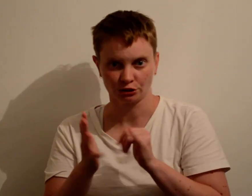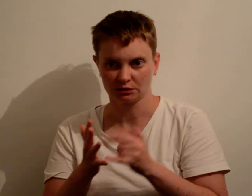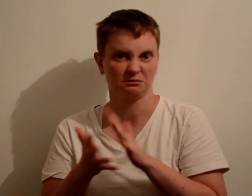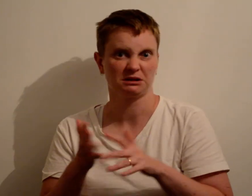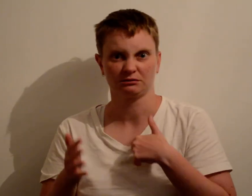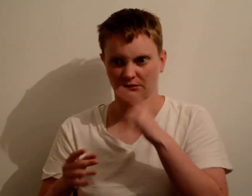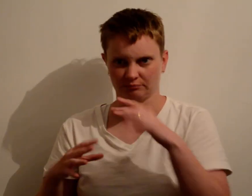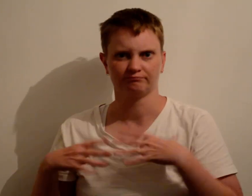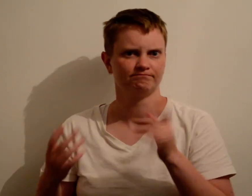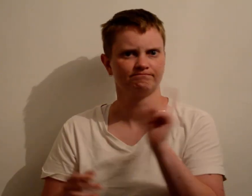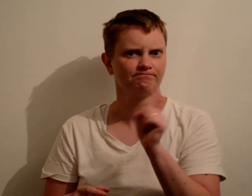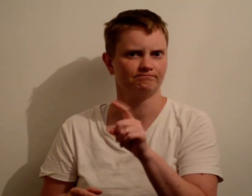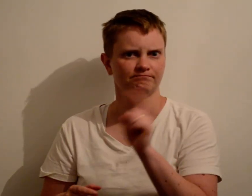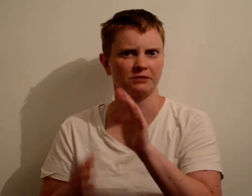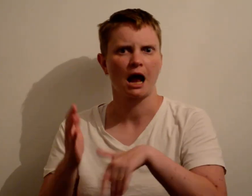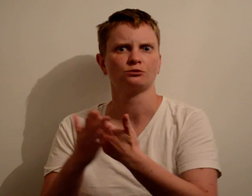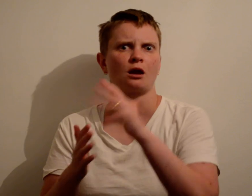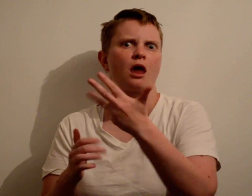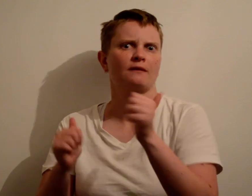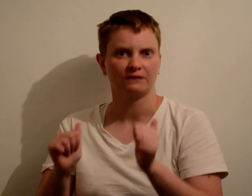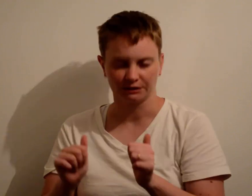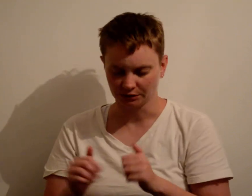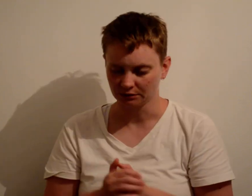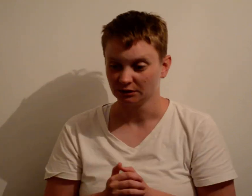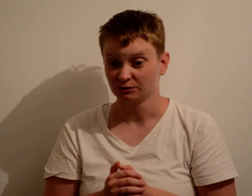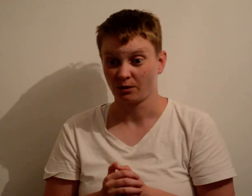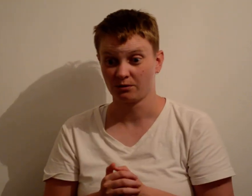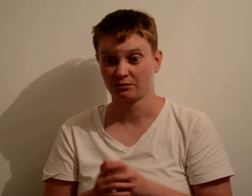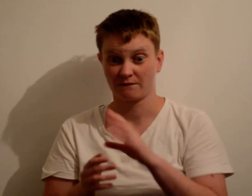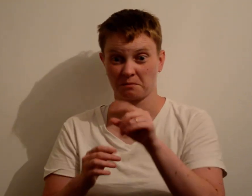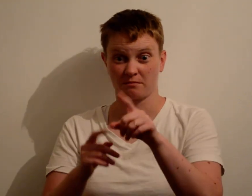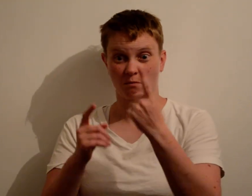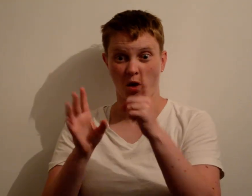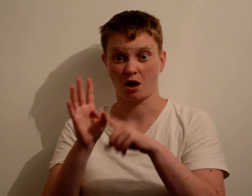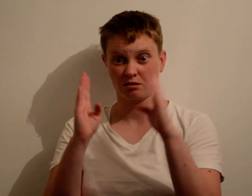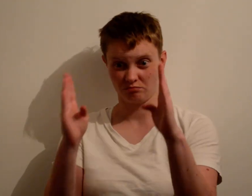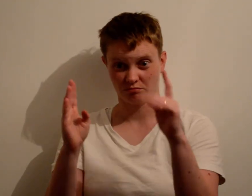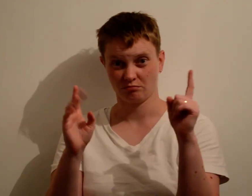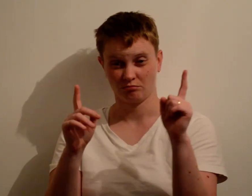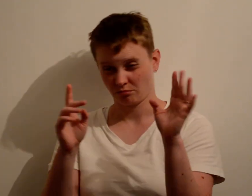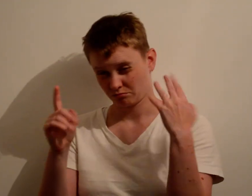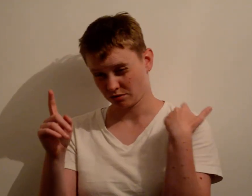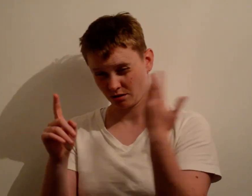It means I can go to my counsellor at any time until the ninth session finishes. During that time in a year through all the nine sessions...